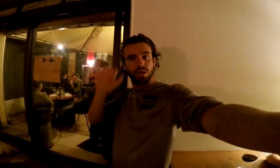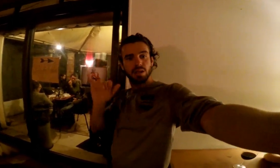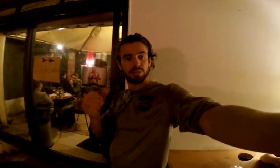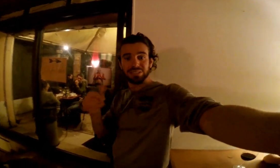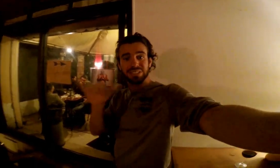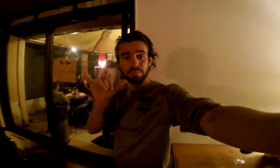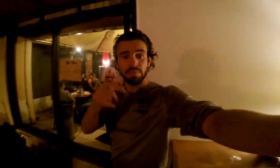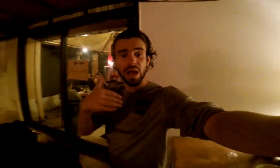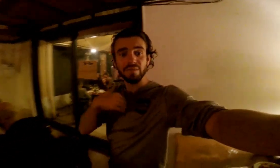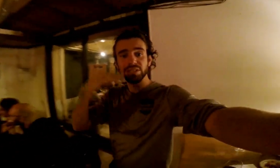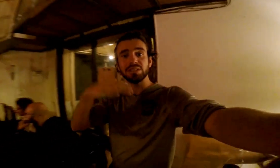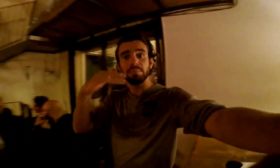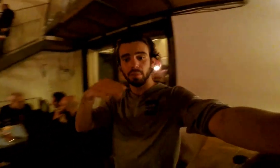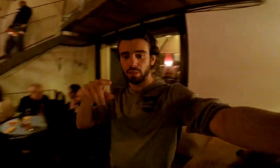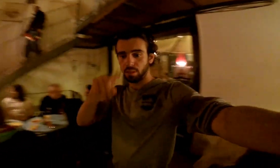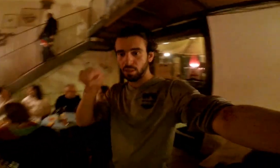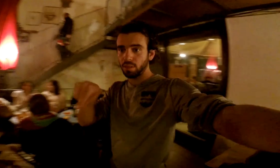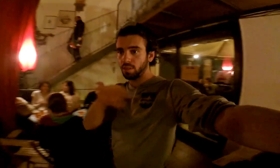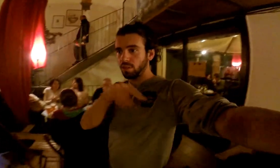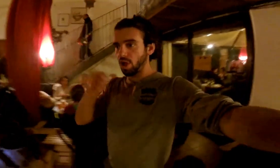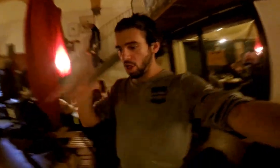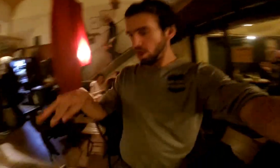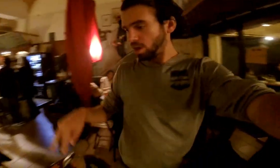They have those on the tables too, take a look.